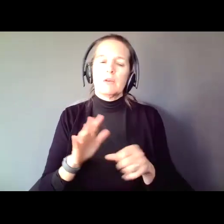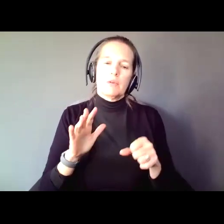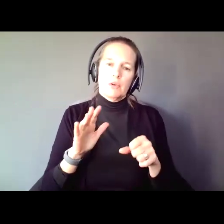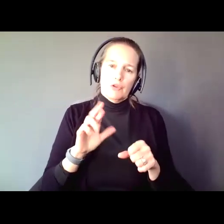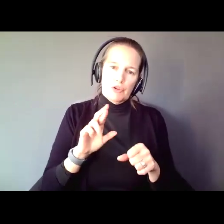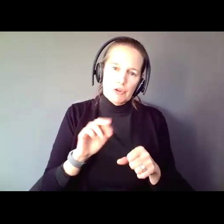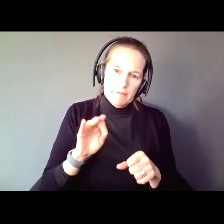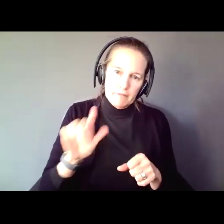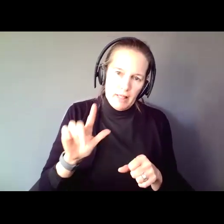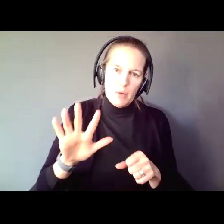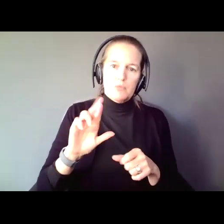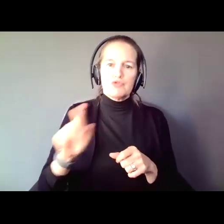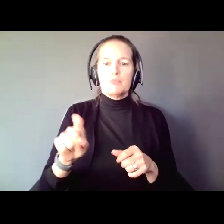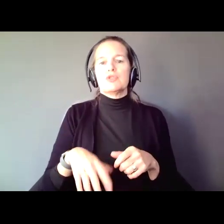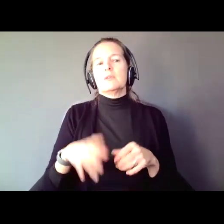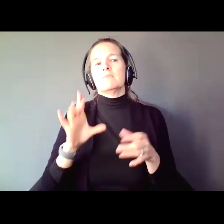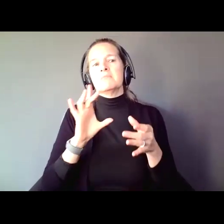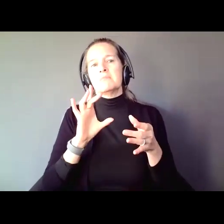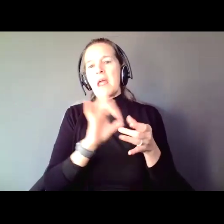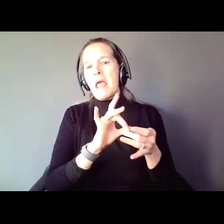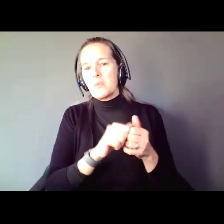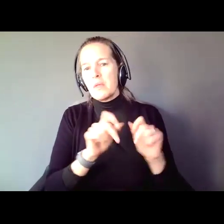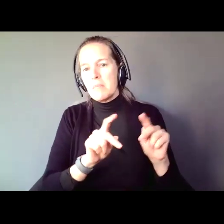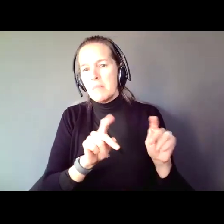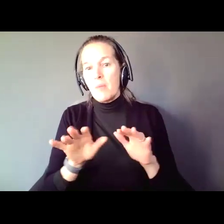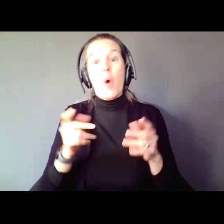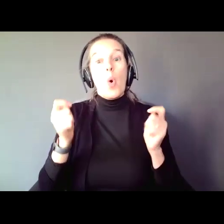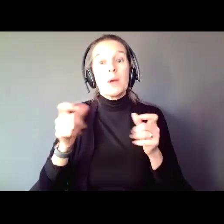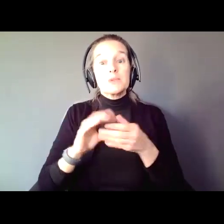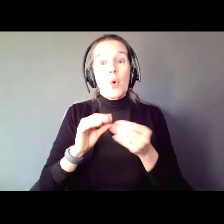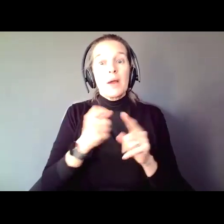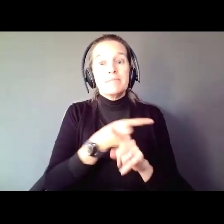help you access the things you need to do. A quick story. I worked with a woman with